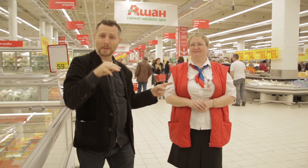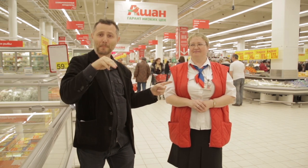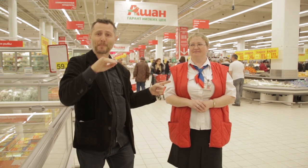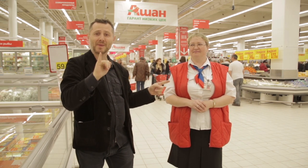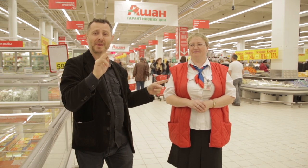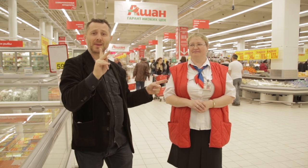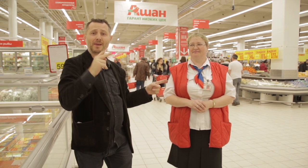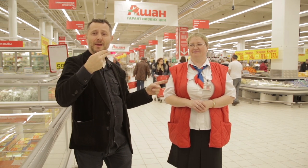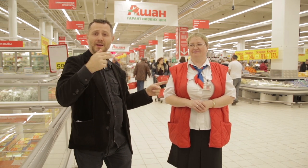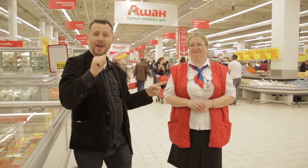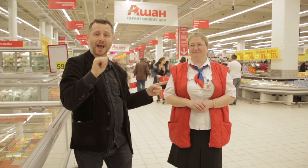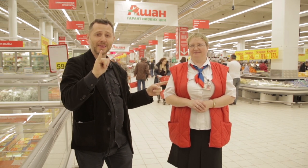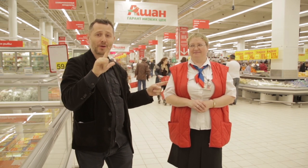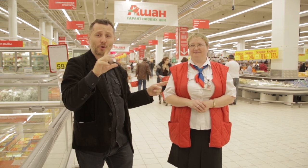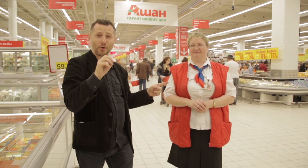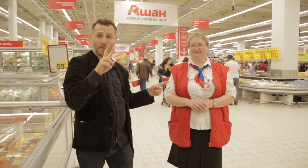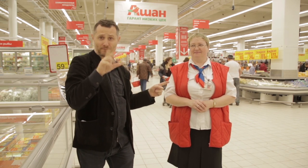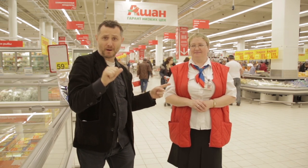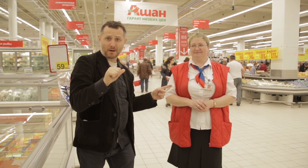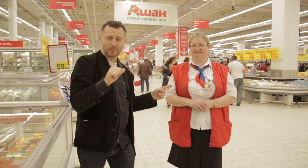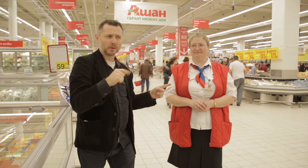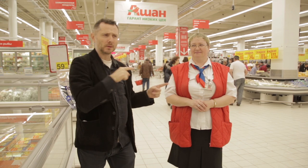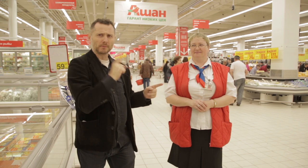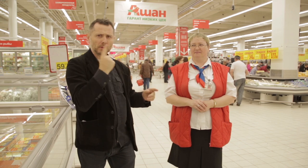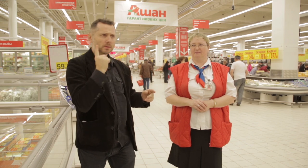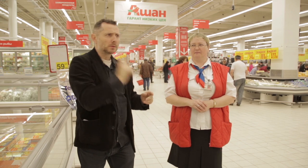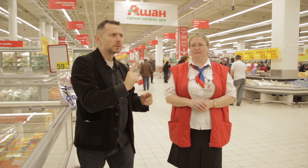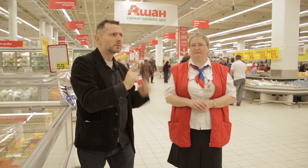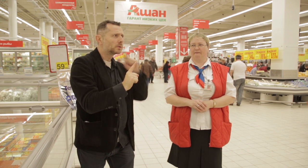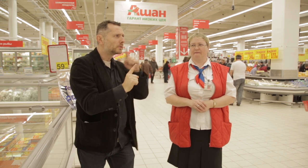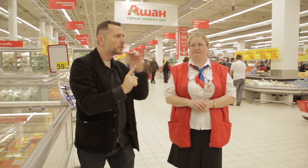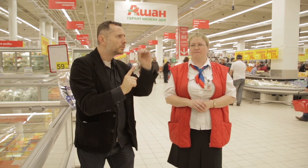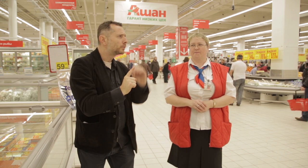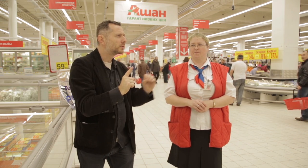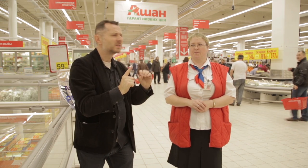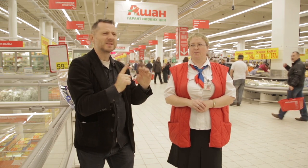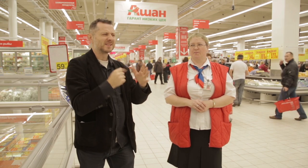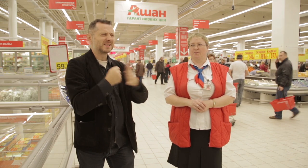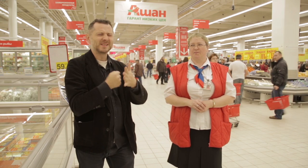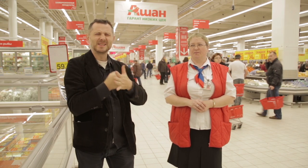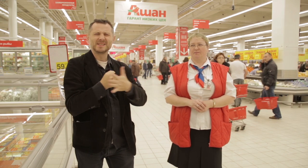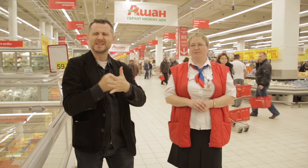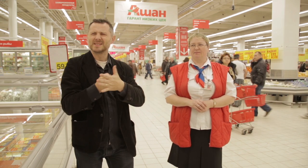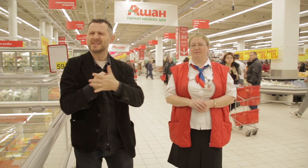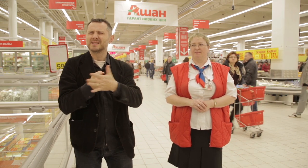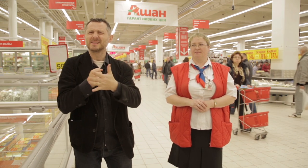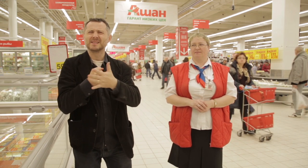Her name is Natalya Mikhailova. When she was first hired, there were no other Deaf or hard-of-hearing employees that worked here. She fought with